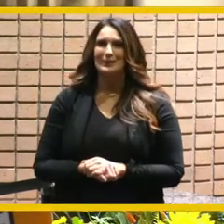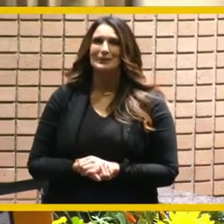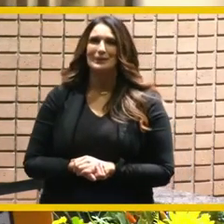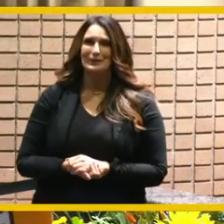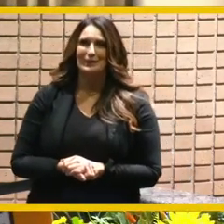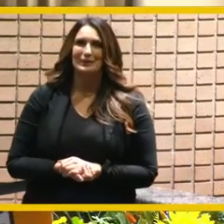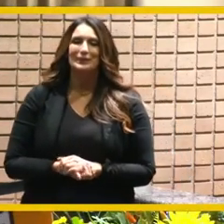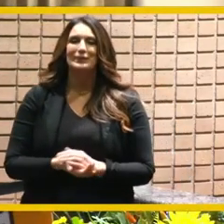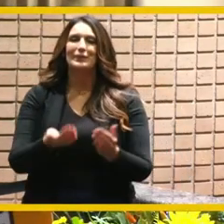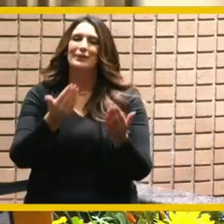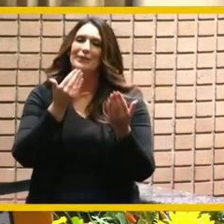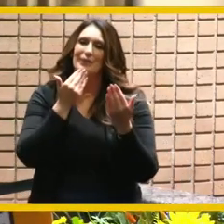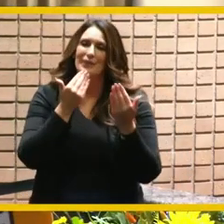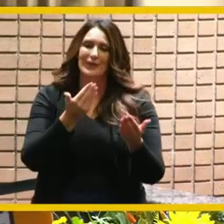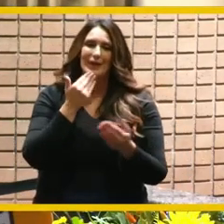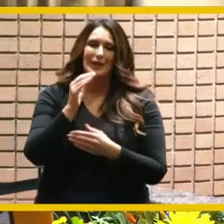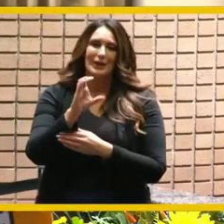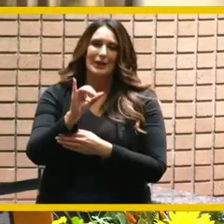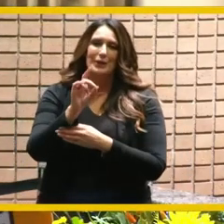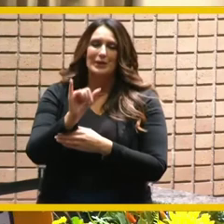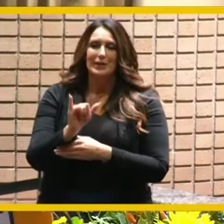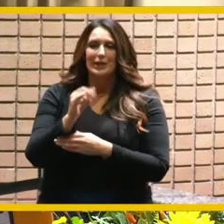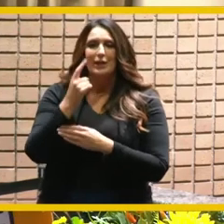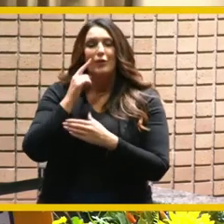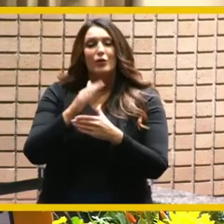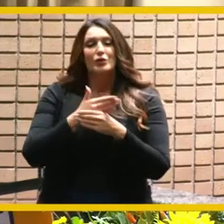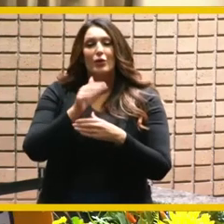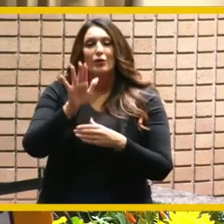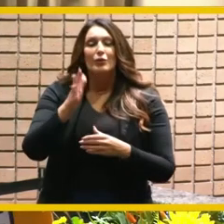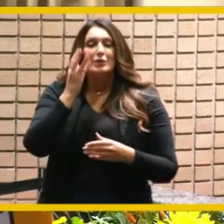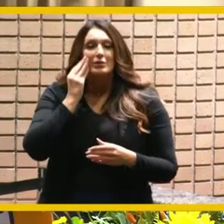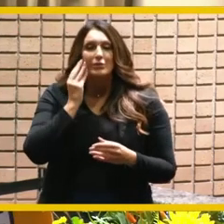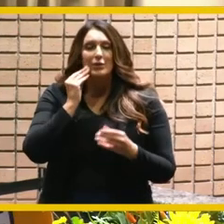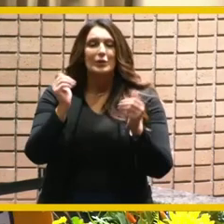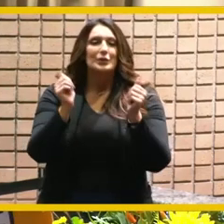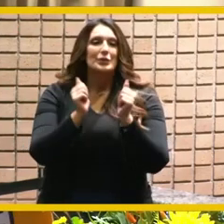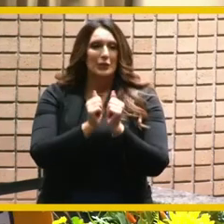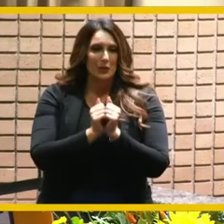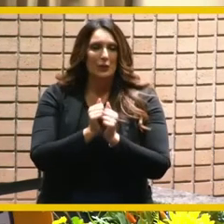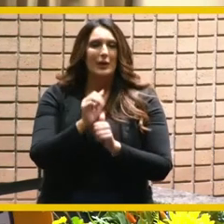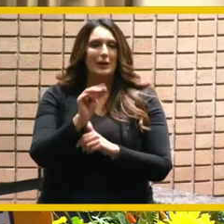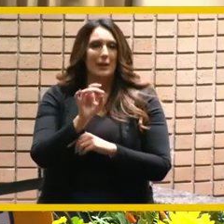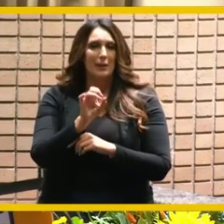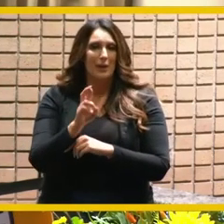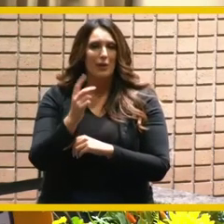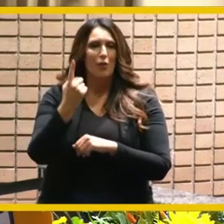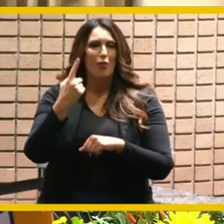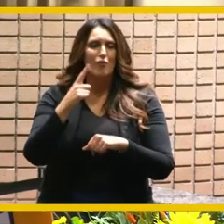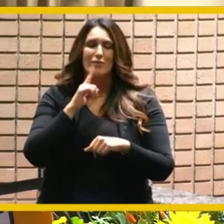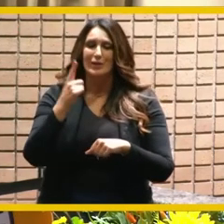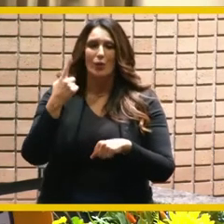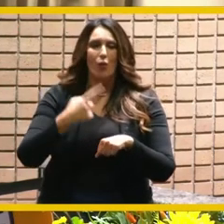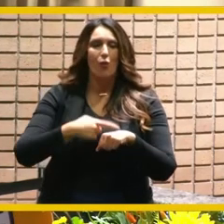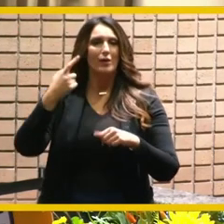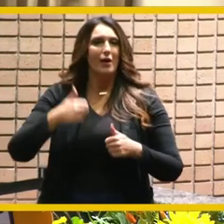thank you cindy for sharing your experiences with the mayor on that once in a lifetime experience for our community the parade there the rose parade